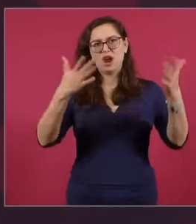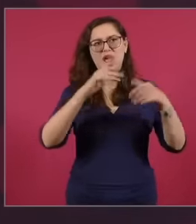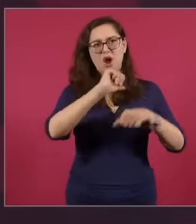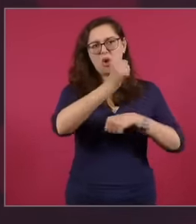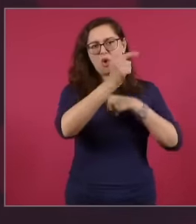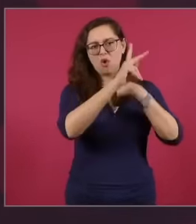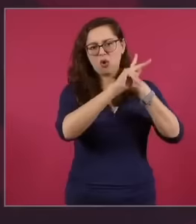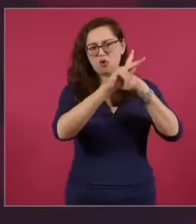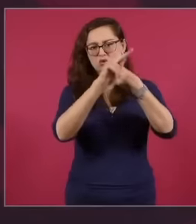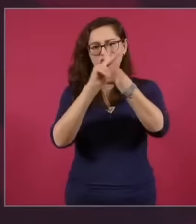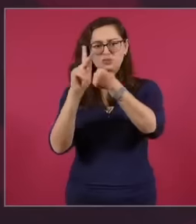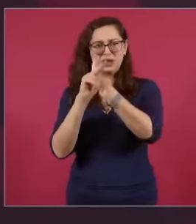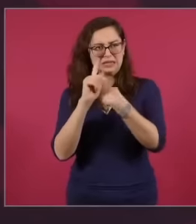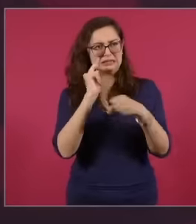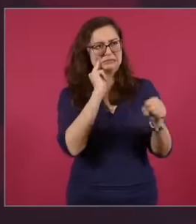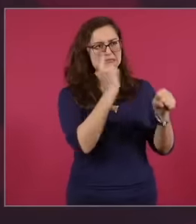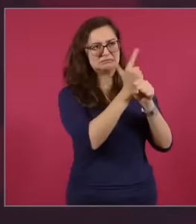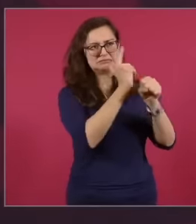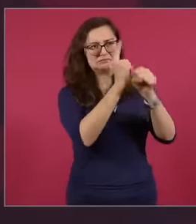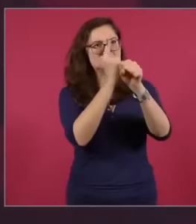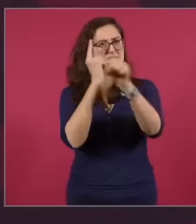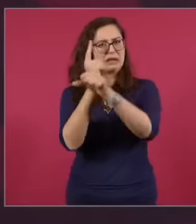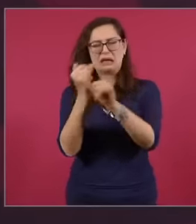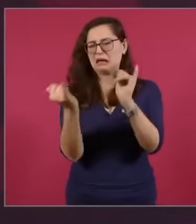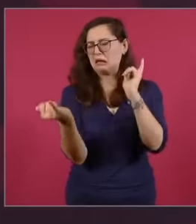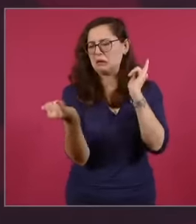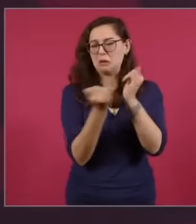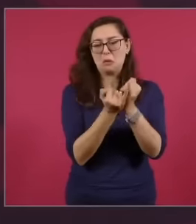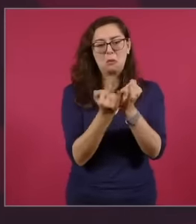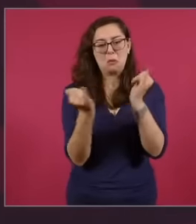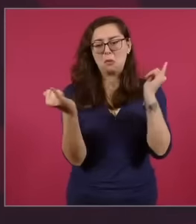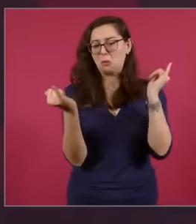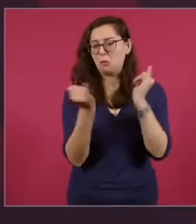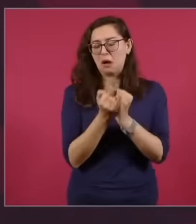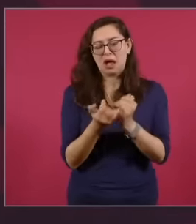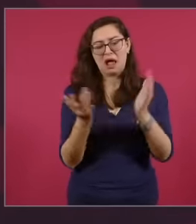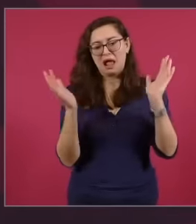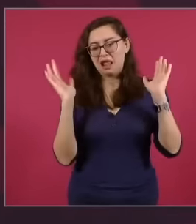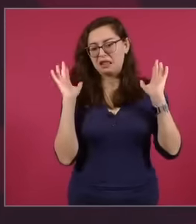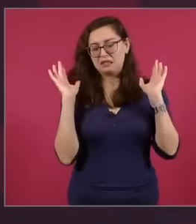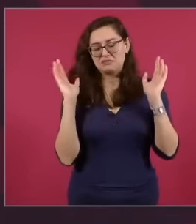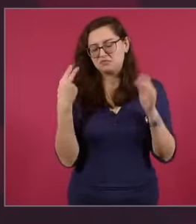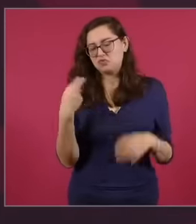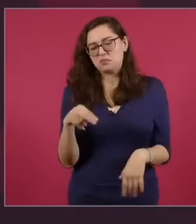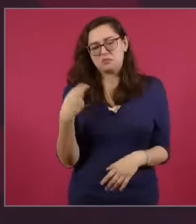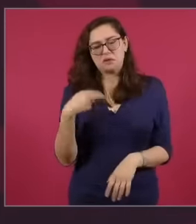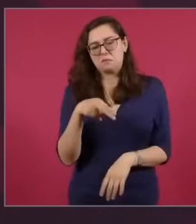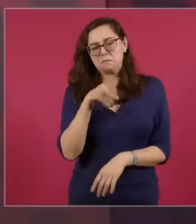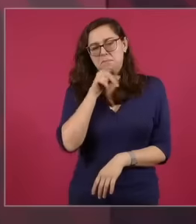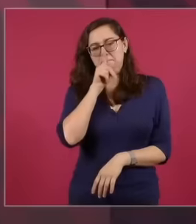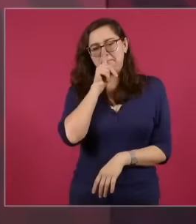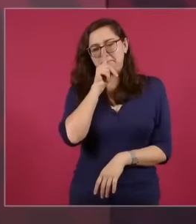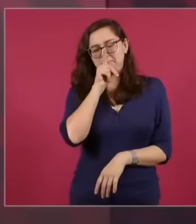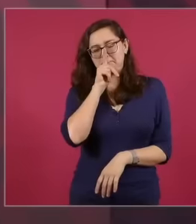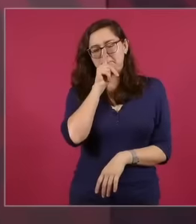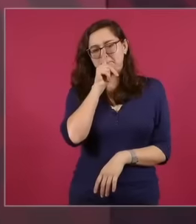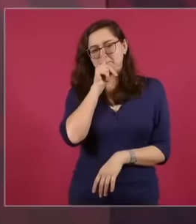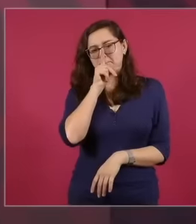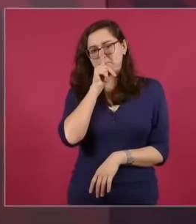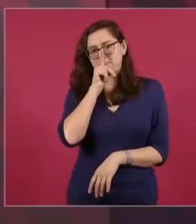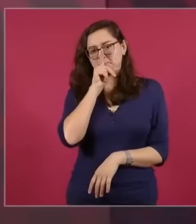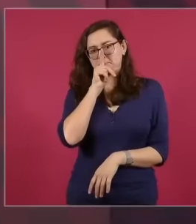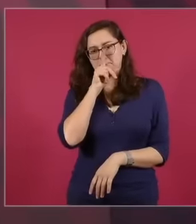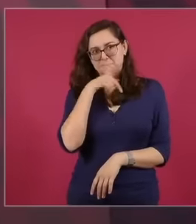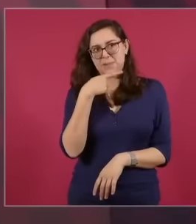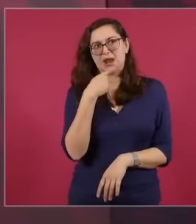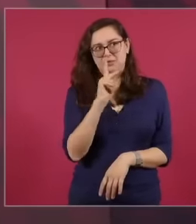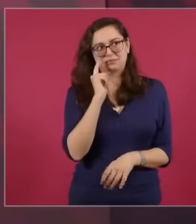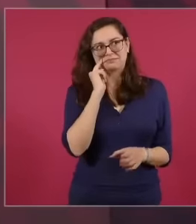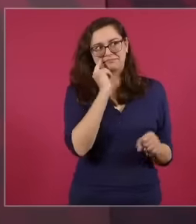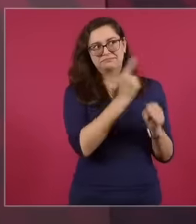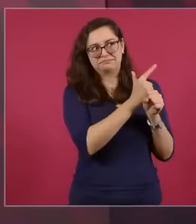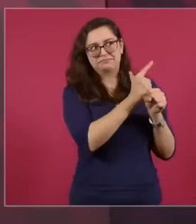Why don't you see the behavior I'm not going to mention politicians from abroad